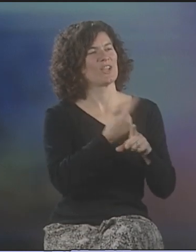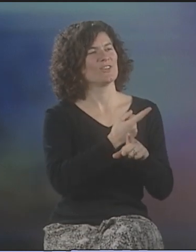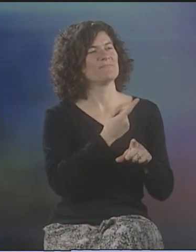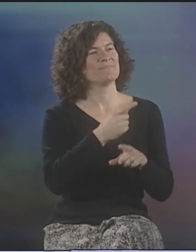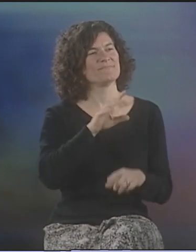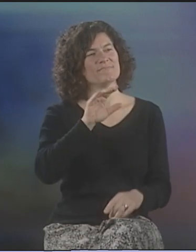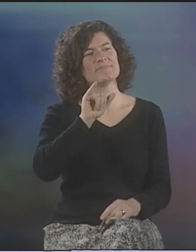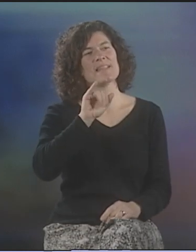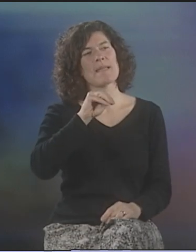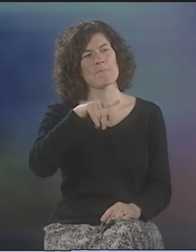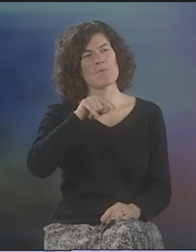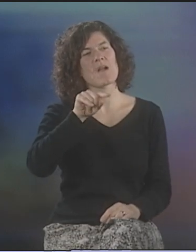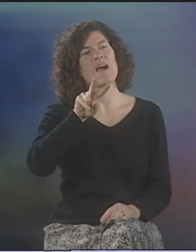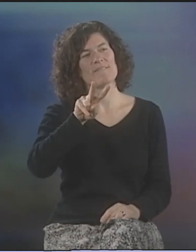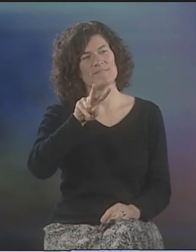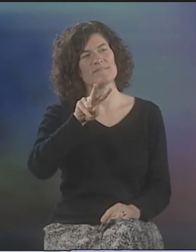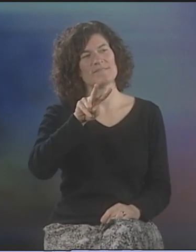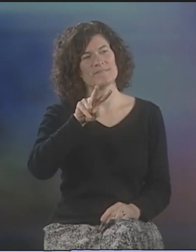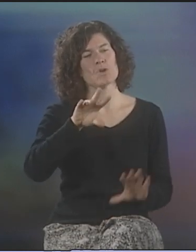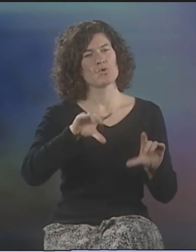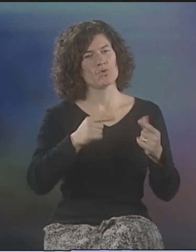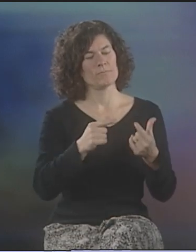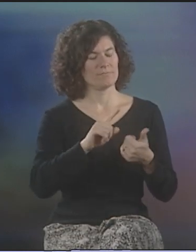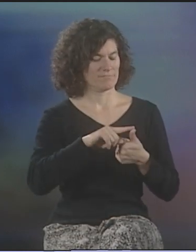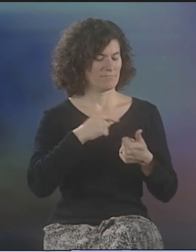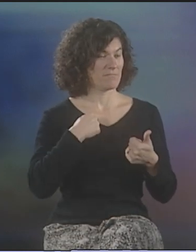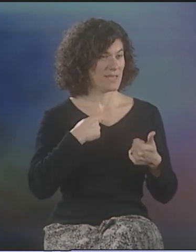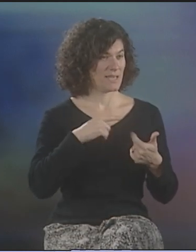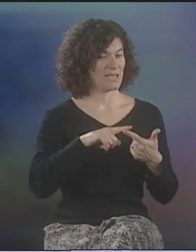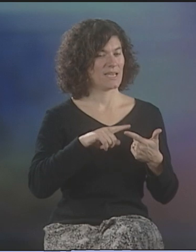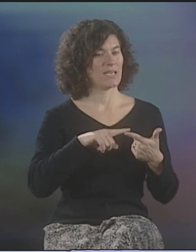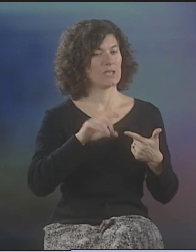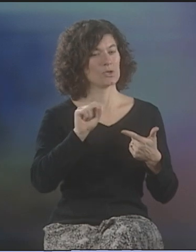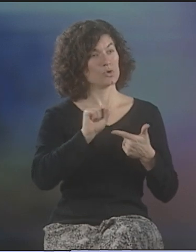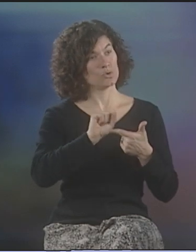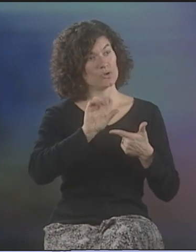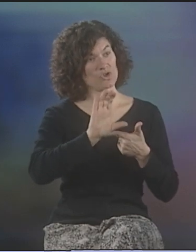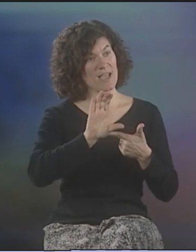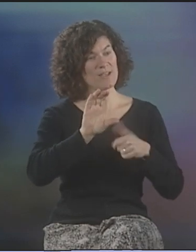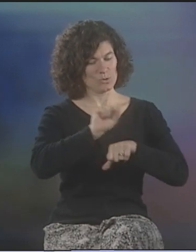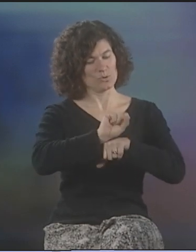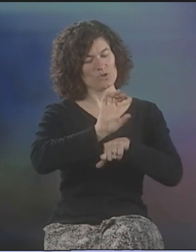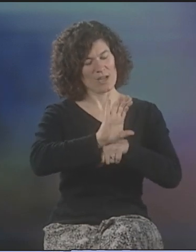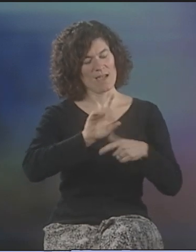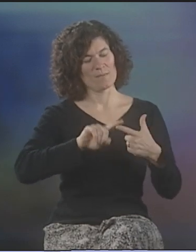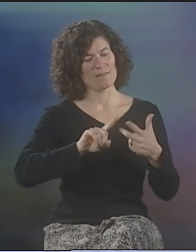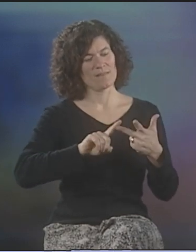SO, THEY WOULD HAVE THESE REGULAR IMPROV GROUPS. I WAS IN IT. SUSAN CHAPEL.